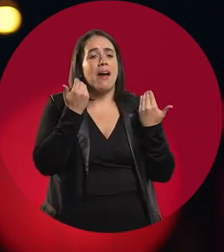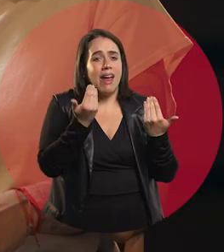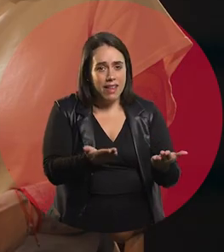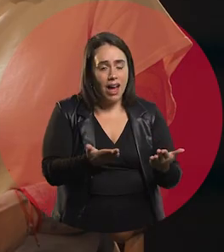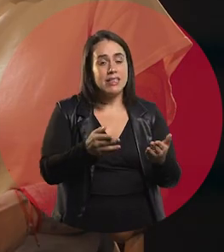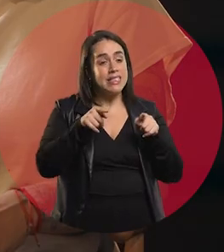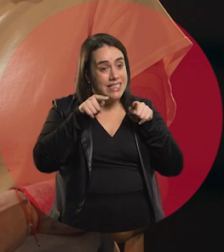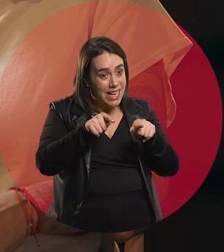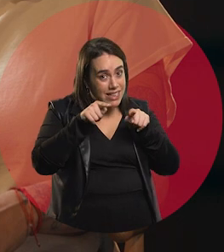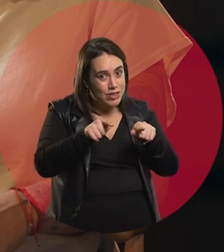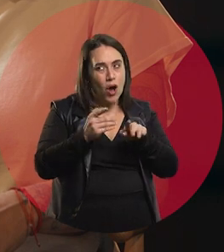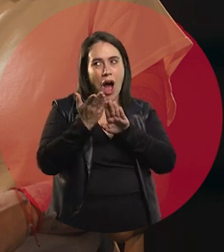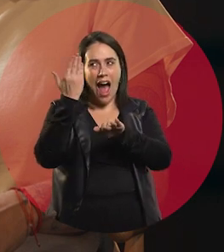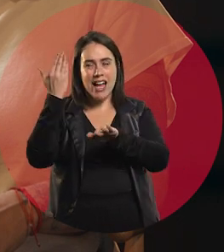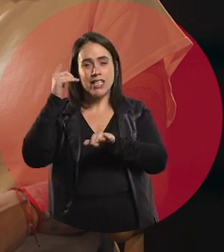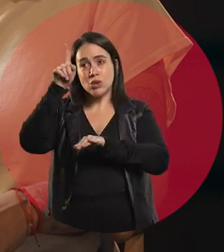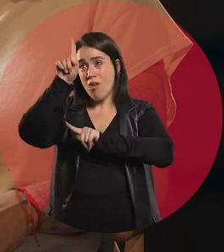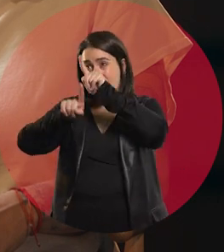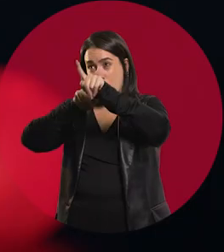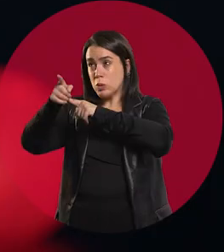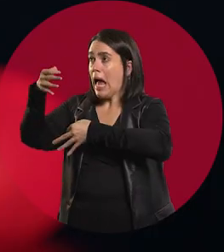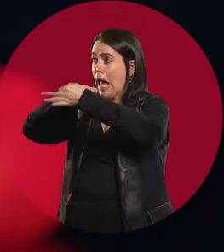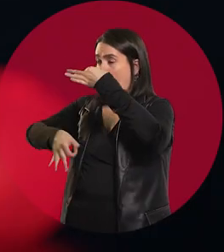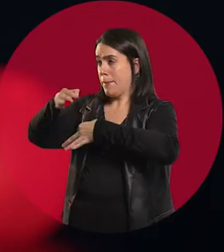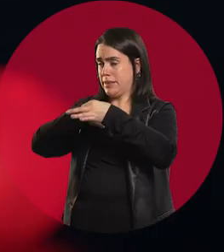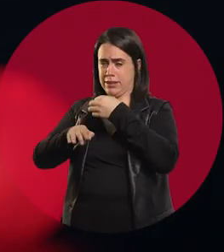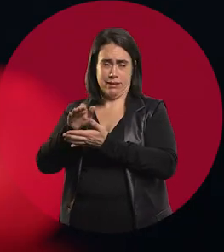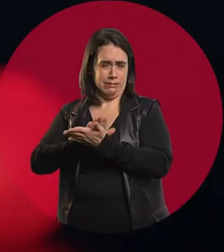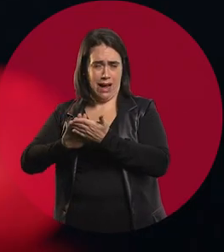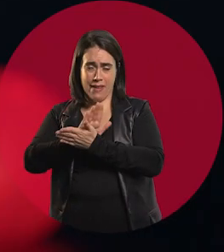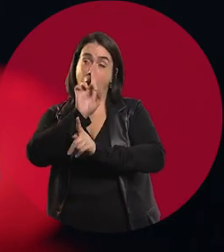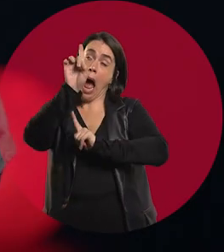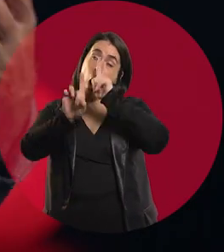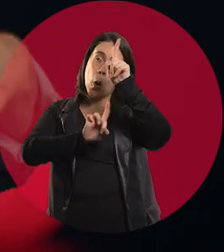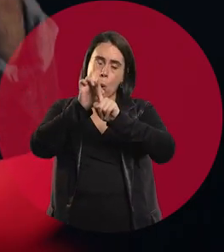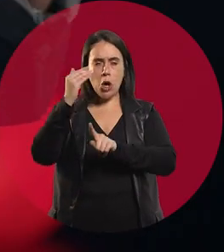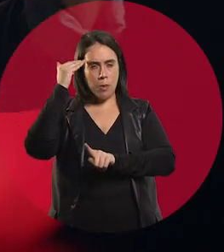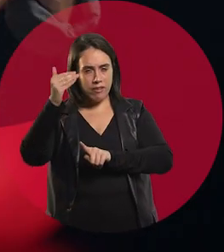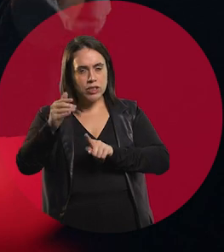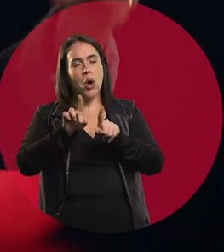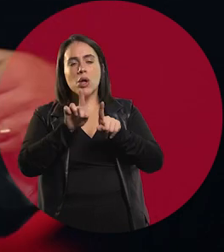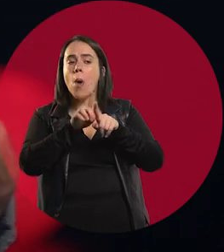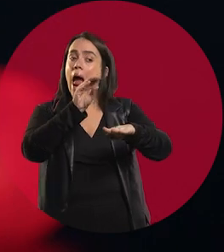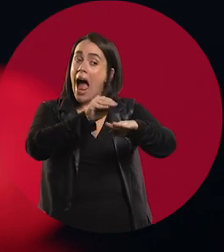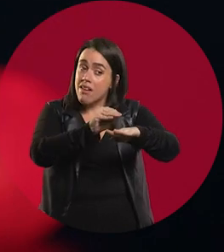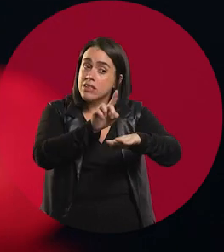It is something that is not made explicit in what they teach you. Maybe some teacher at some point talks about it,